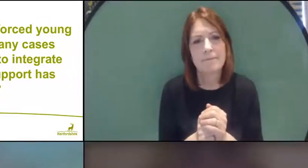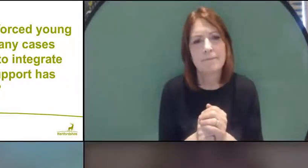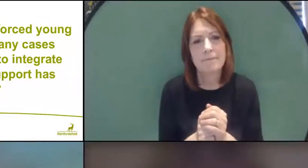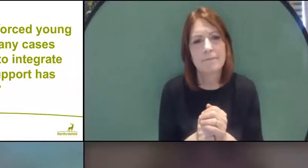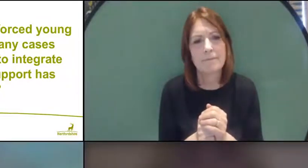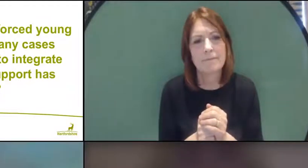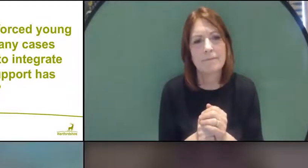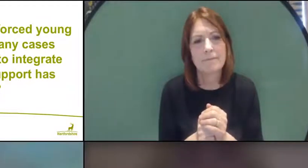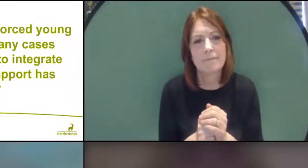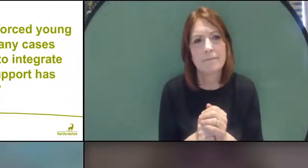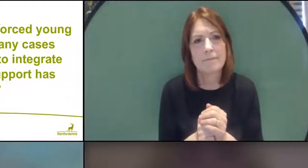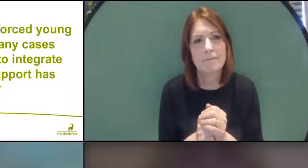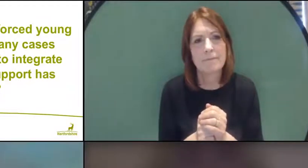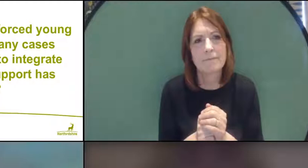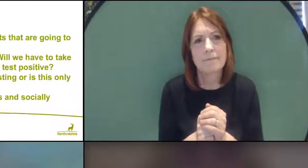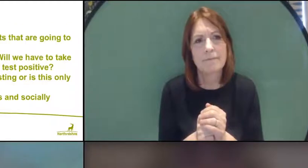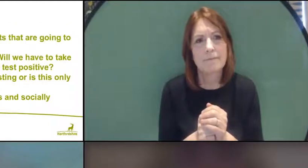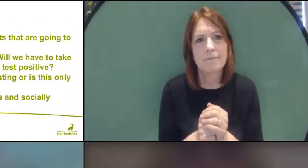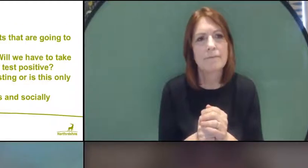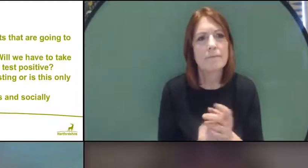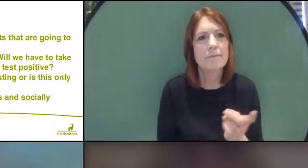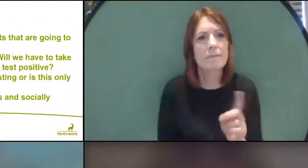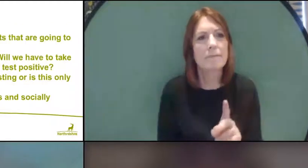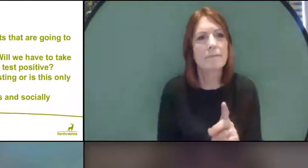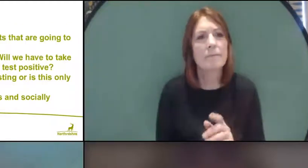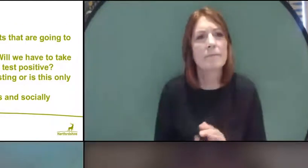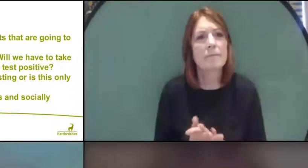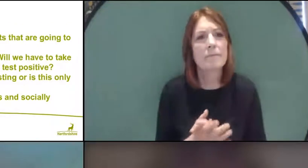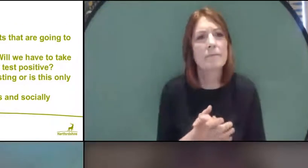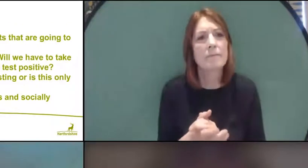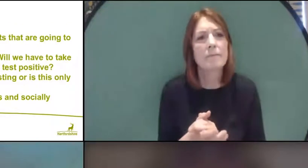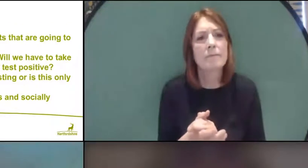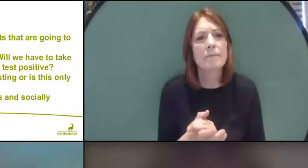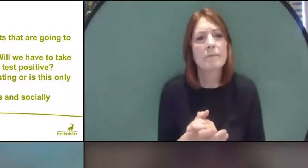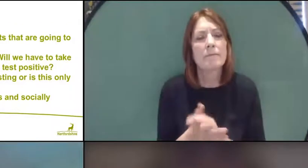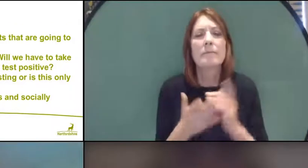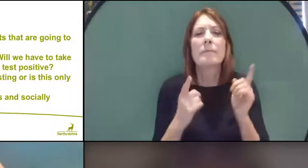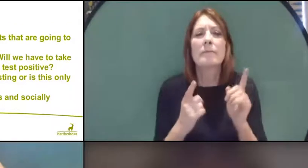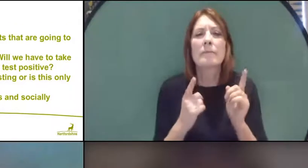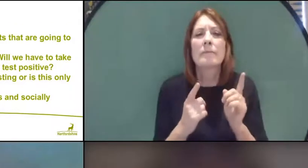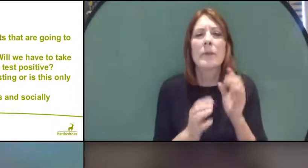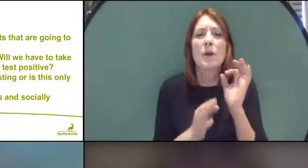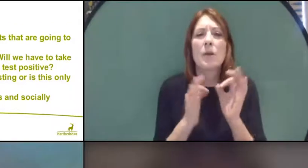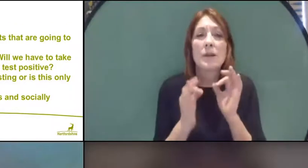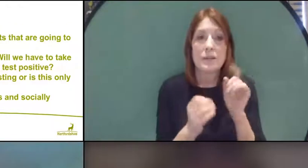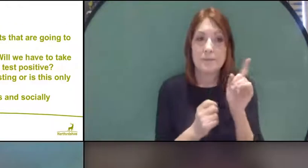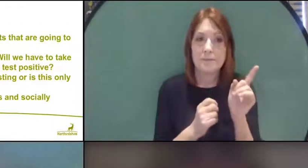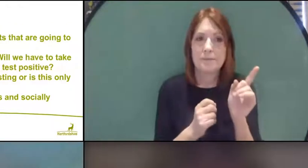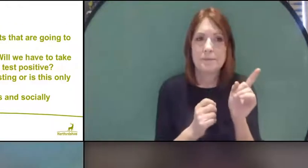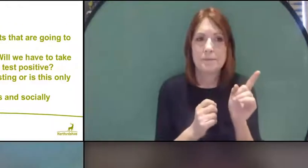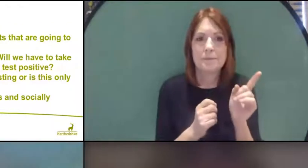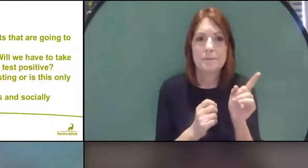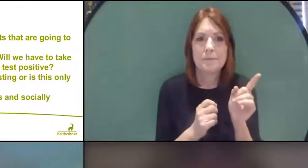Let me just come back - this was the question I was referring to that had come into the chat.